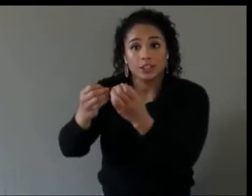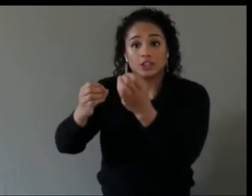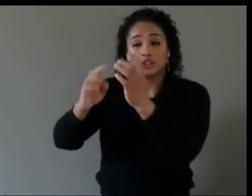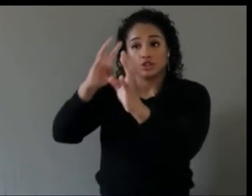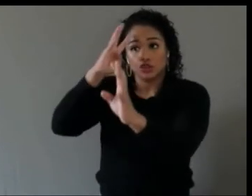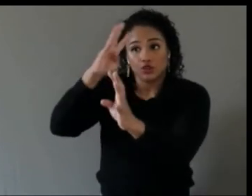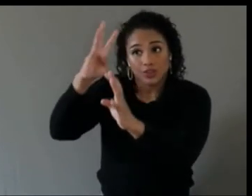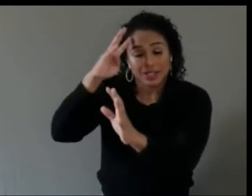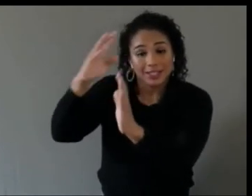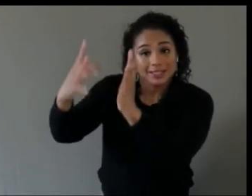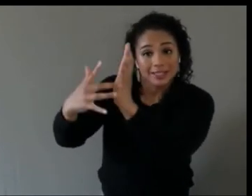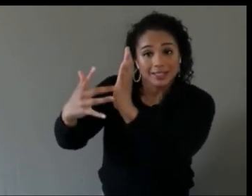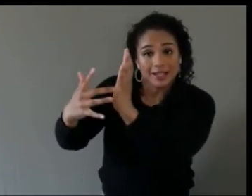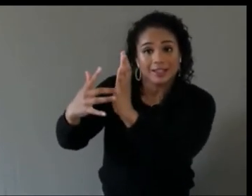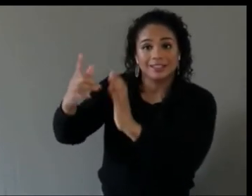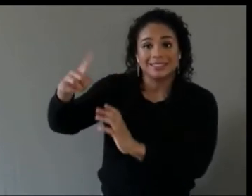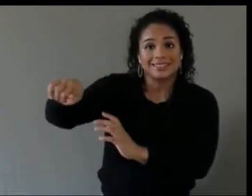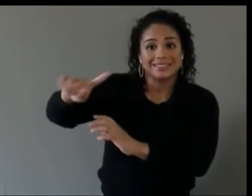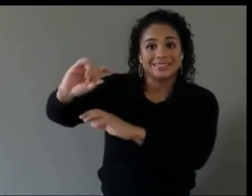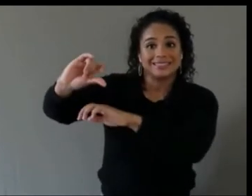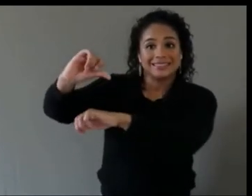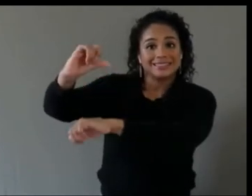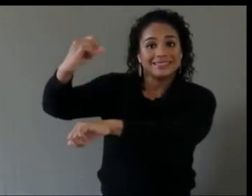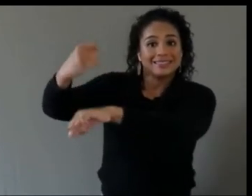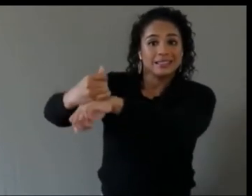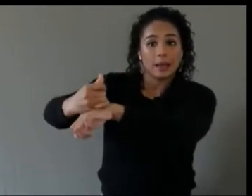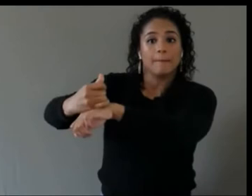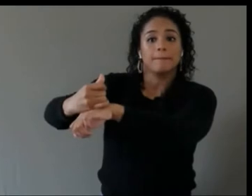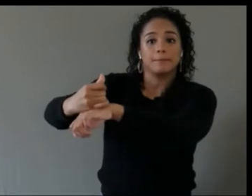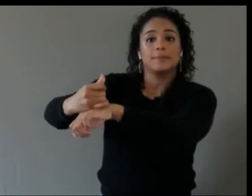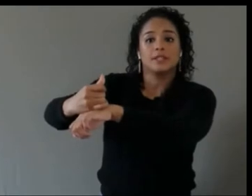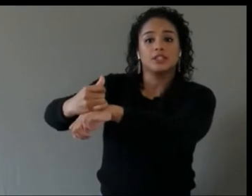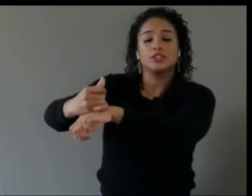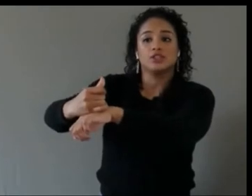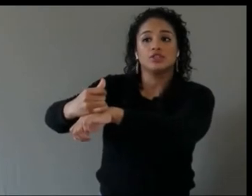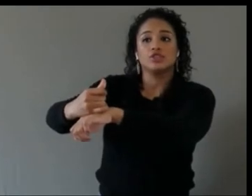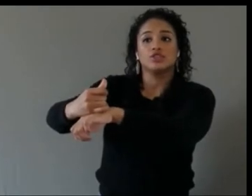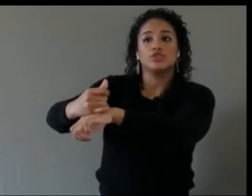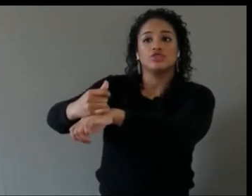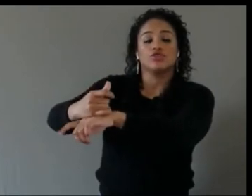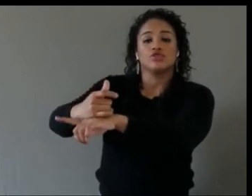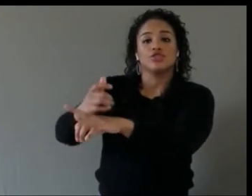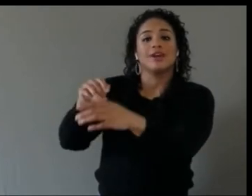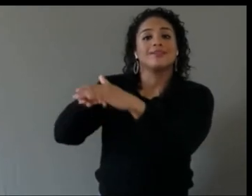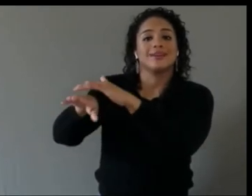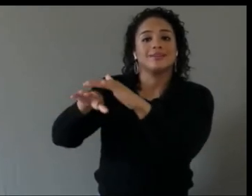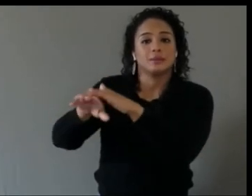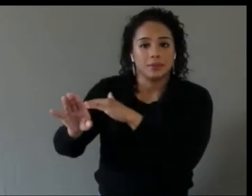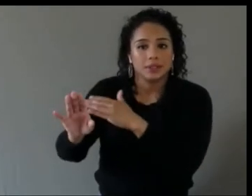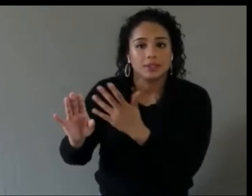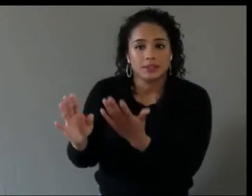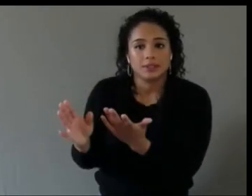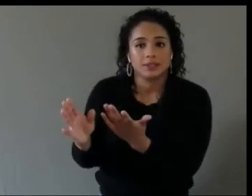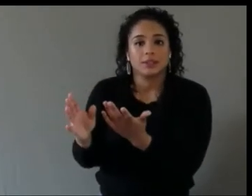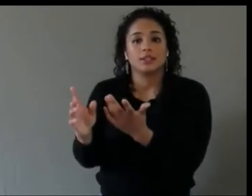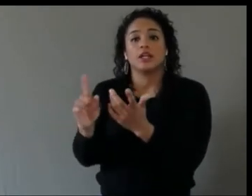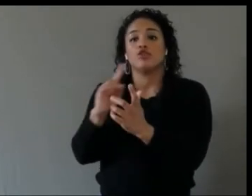a way to really account for accessibility and really account for the feedback of people